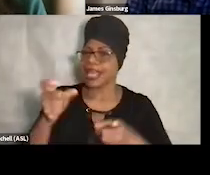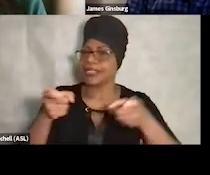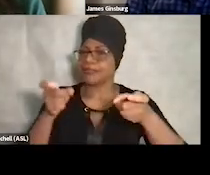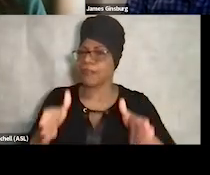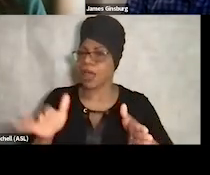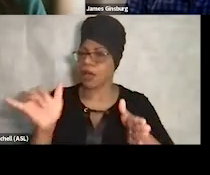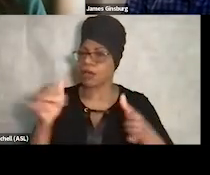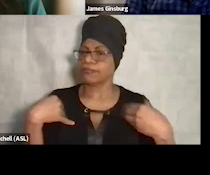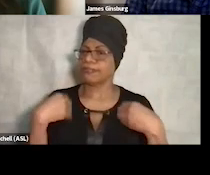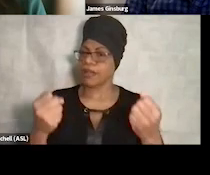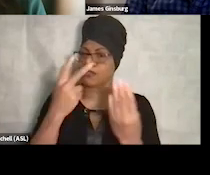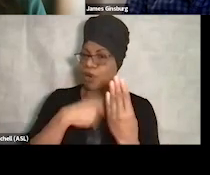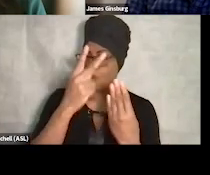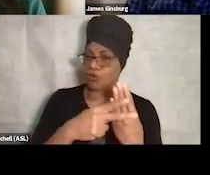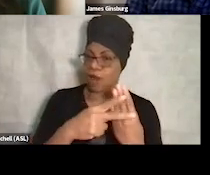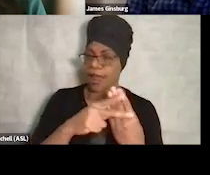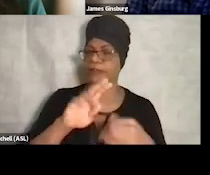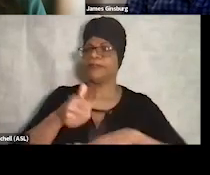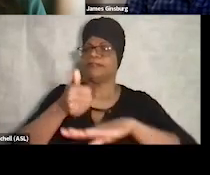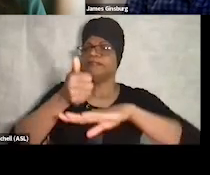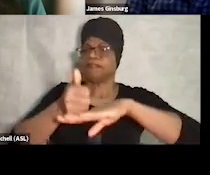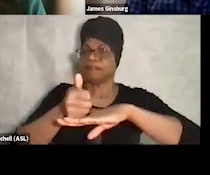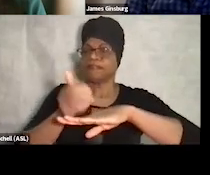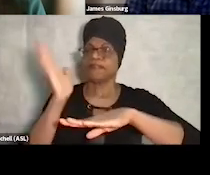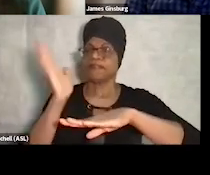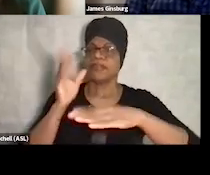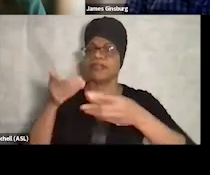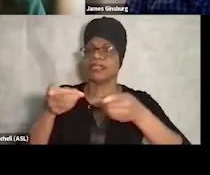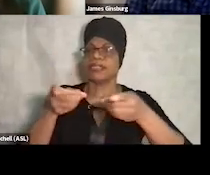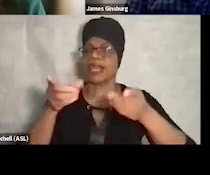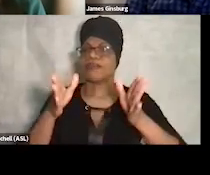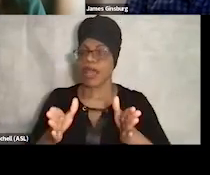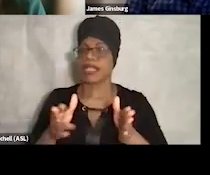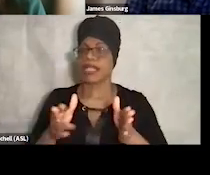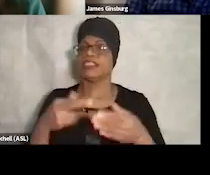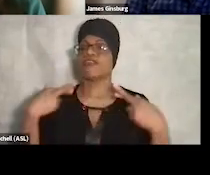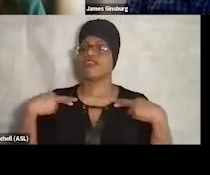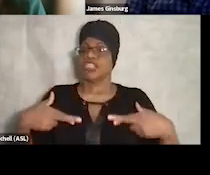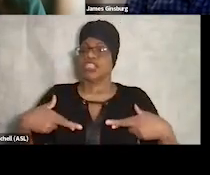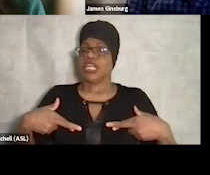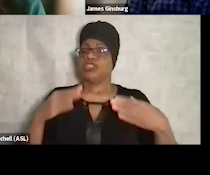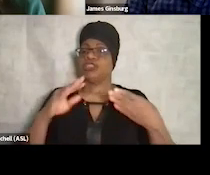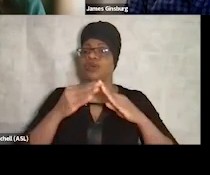He's the founder and former director of the Fort Lyon Supportive Residential Community, the largest recovery program